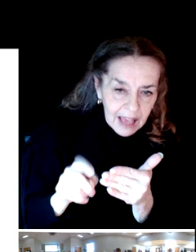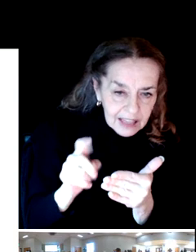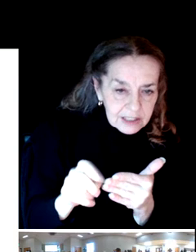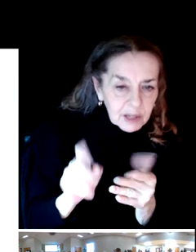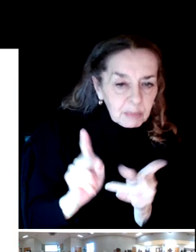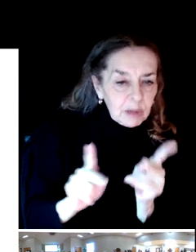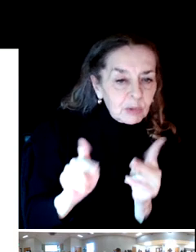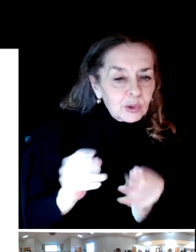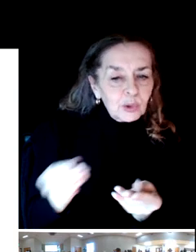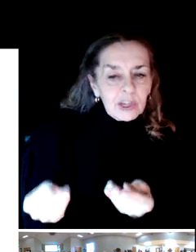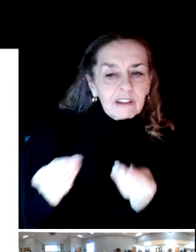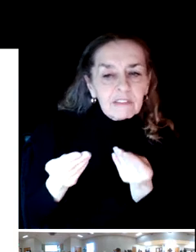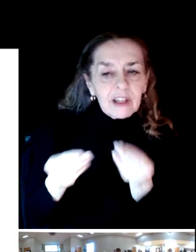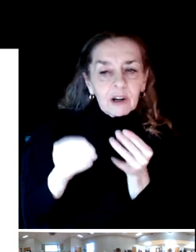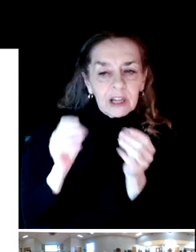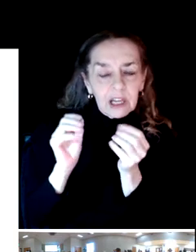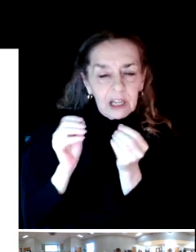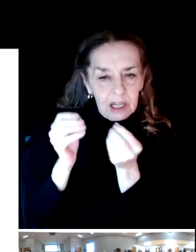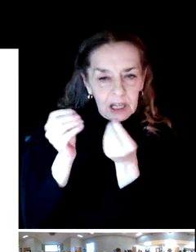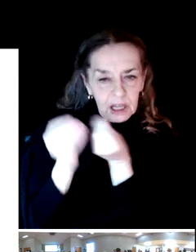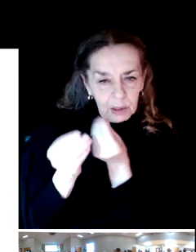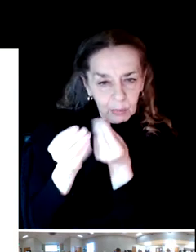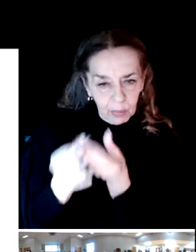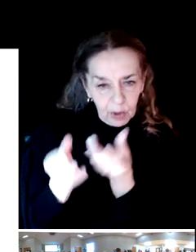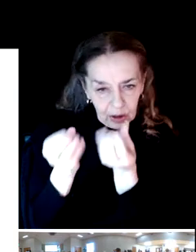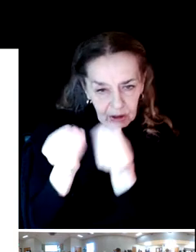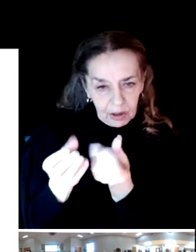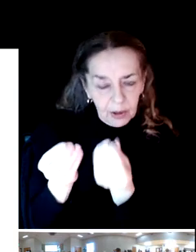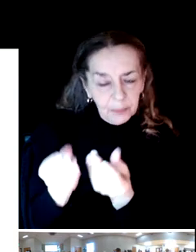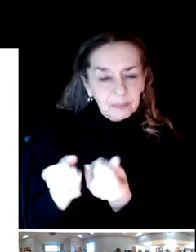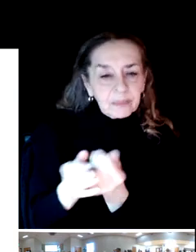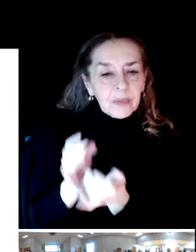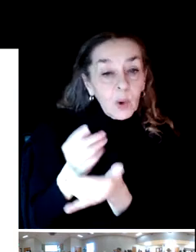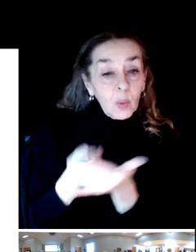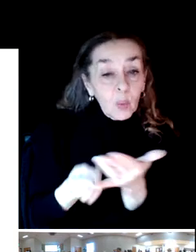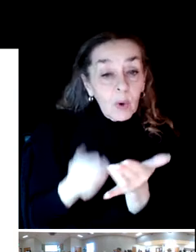So it's important to understand again, what will be what we will be providing tonight